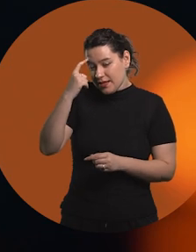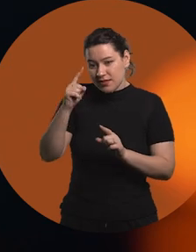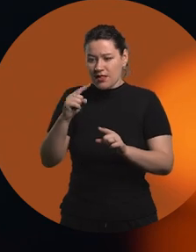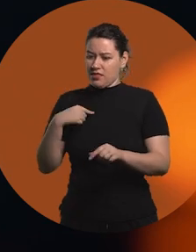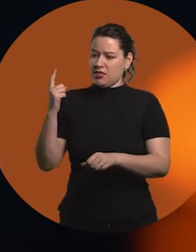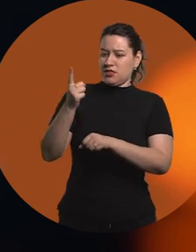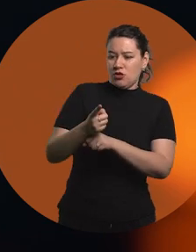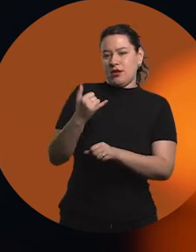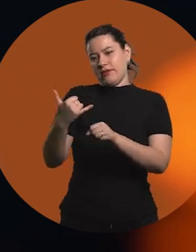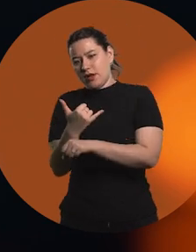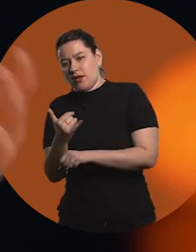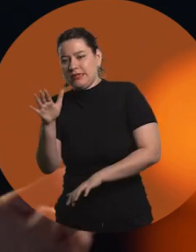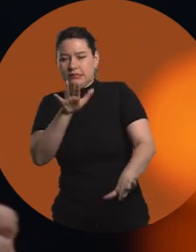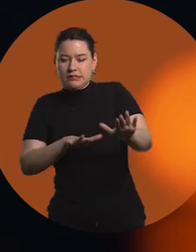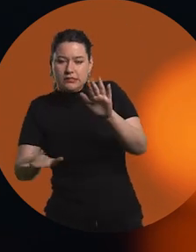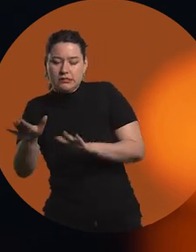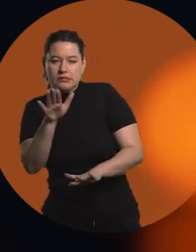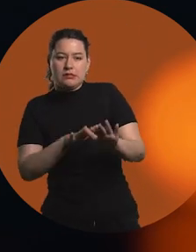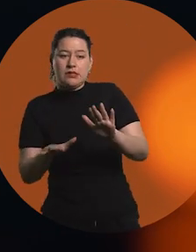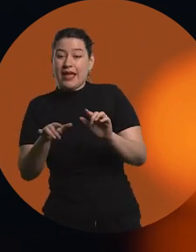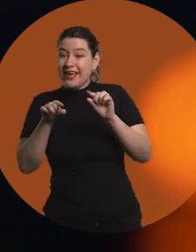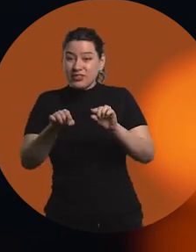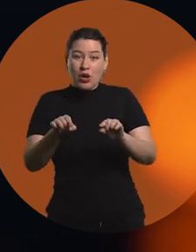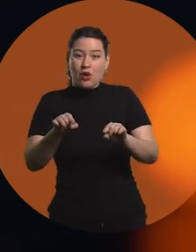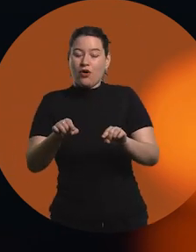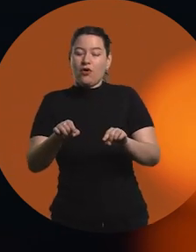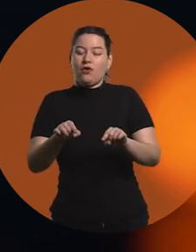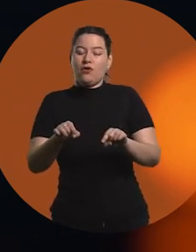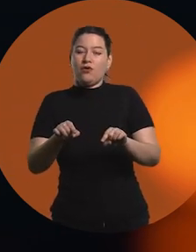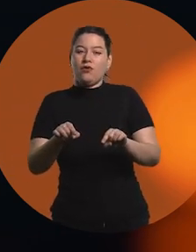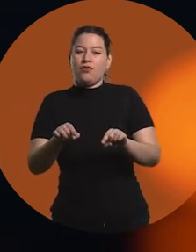to make decisions, make mistakes, correct them... All those kinds of things